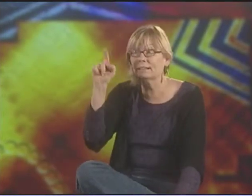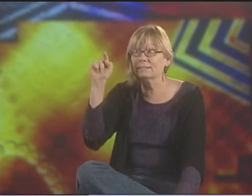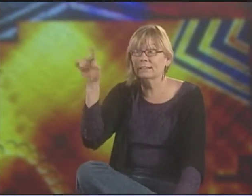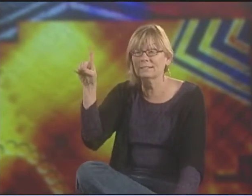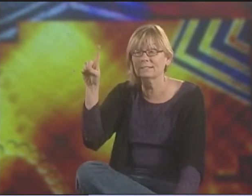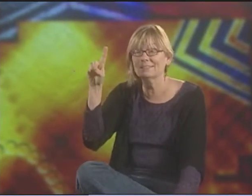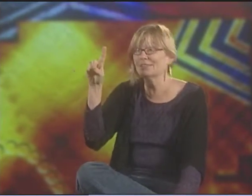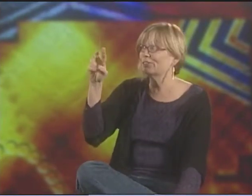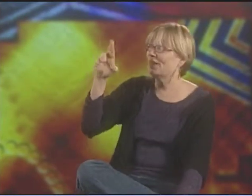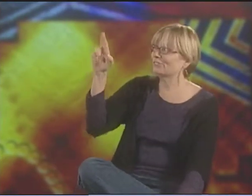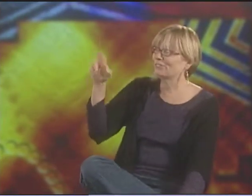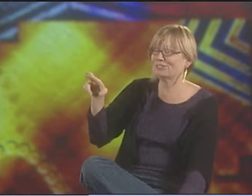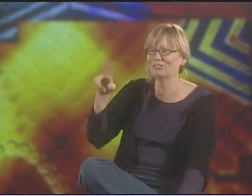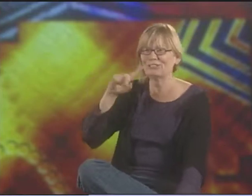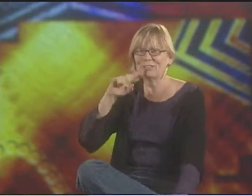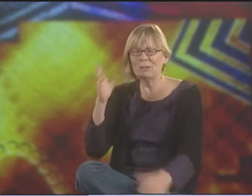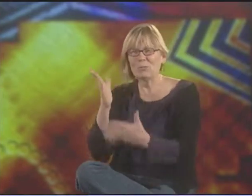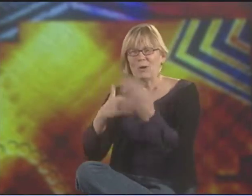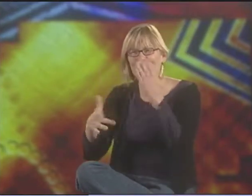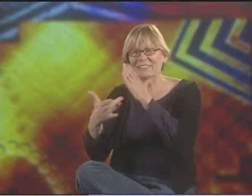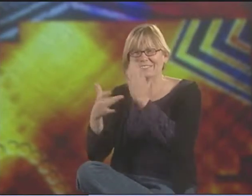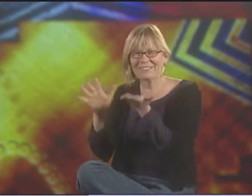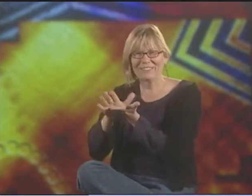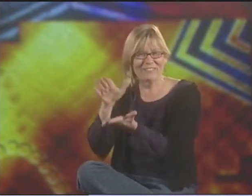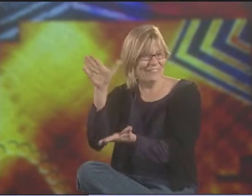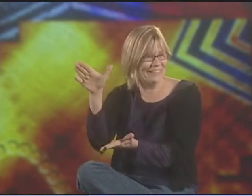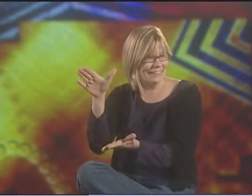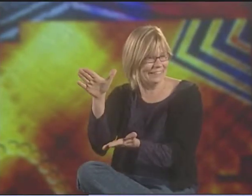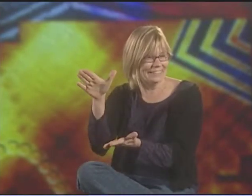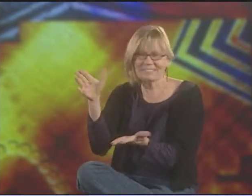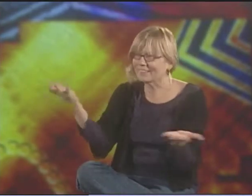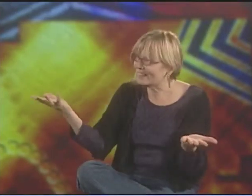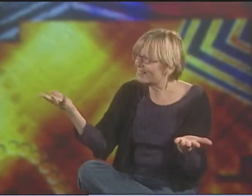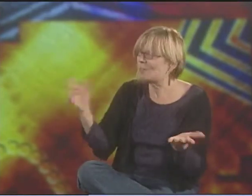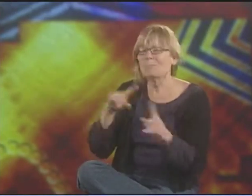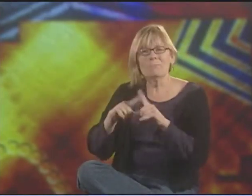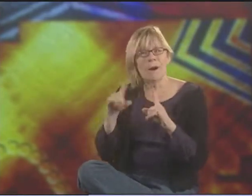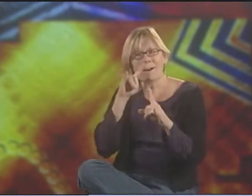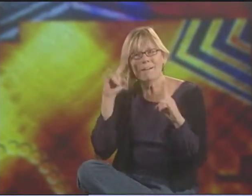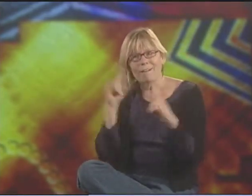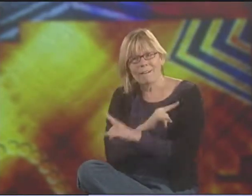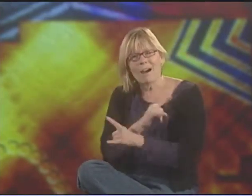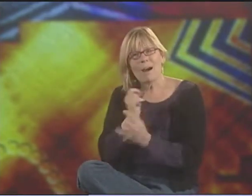YEAH, IT'S IRONIC BECAUSE NTID HERE IN ROCHESTER, IT'S A TECHNICAL COLLEGE, RIGHT?